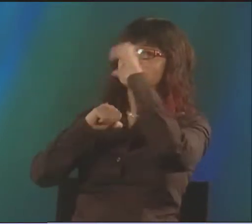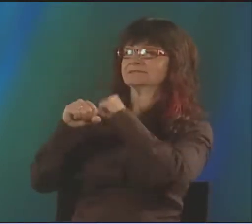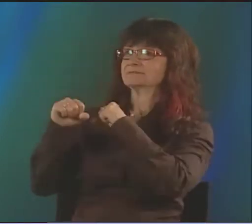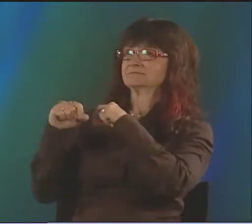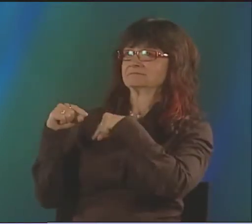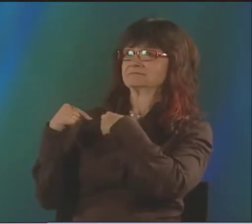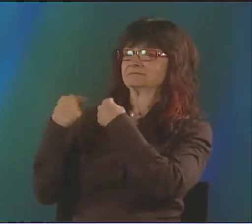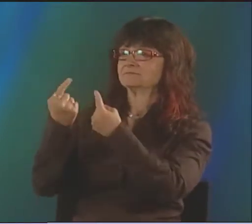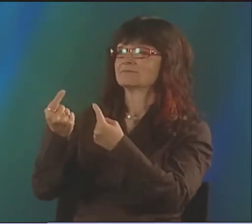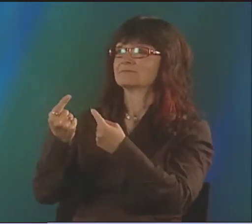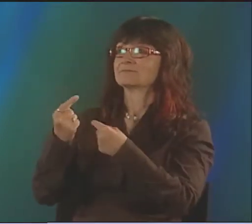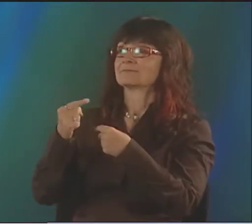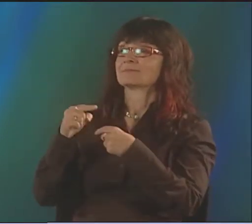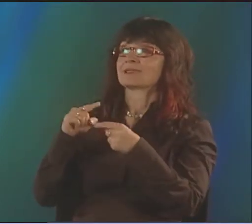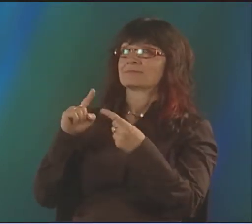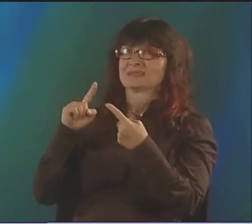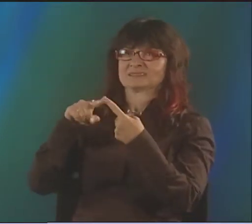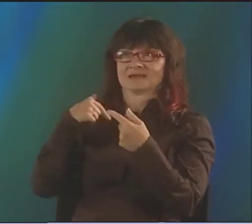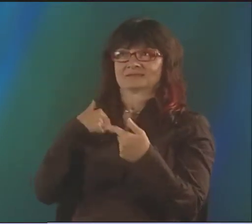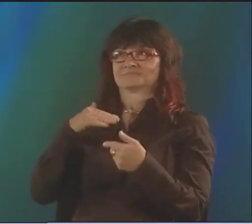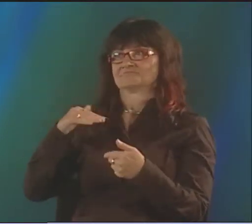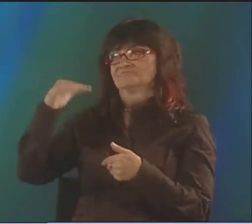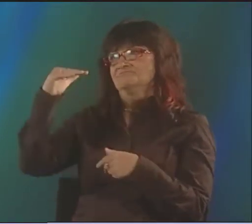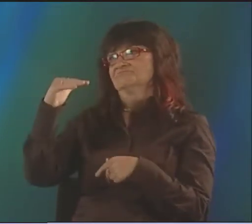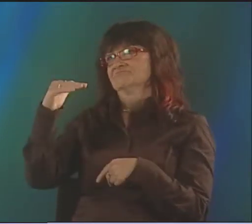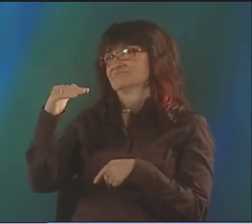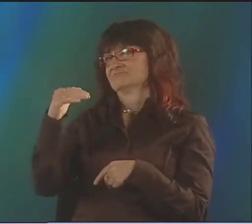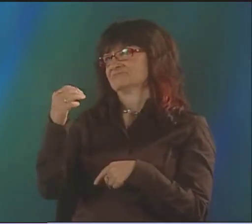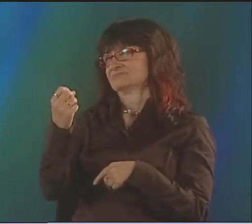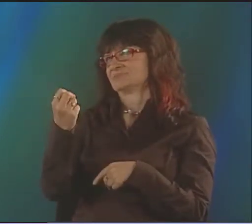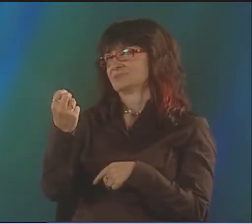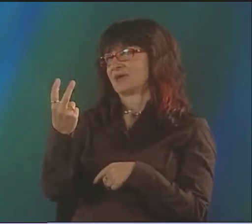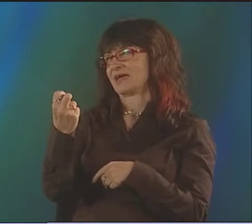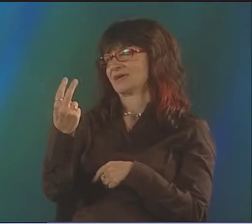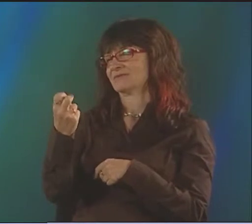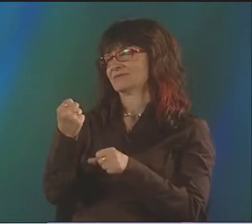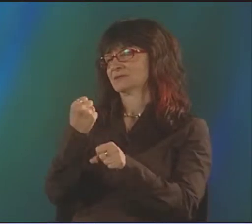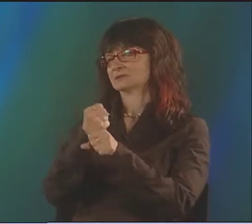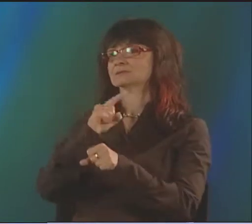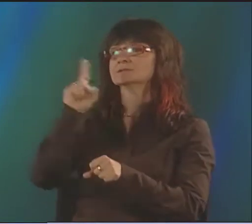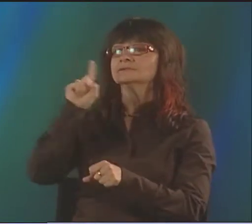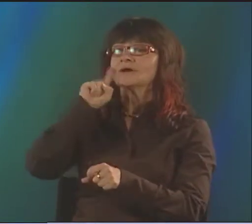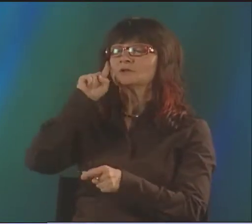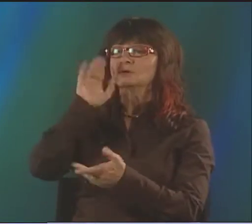AND I WAS ABLE TO PUT TOGETHER INFORMATION FROM WHAT I SAW. WHEN I FINALLY HIT THE AGE OF 12,